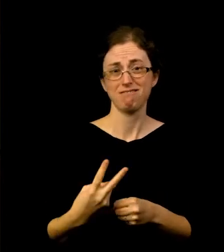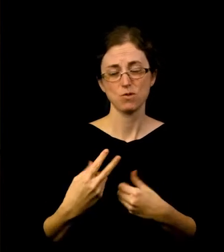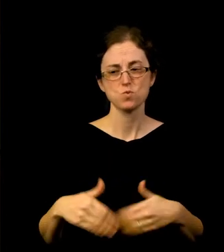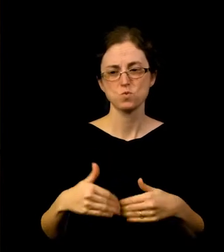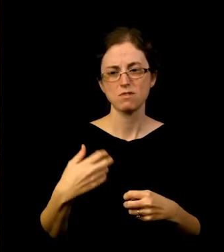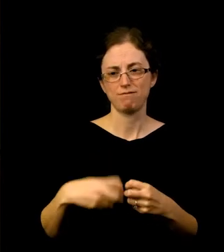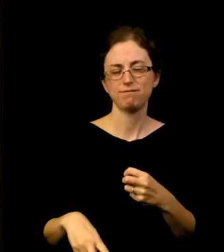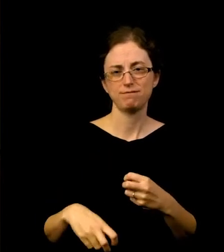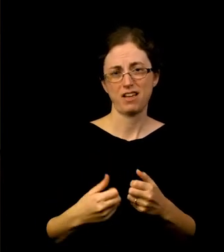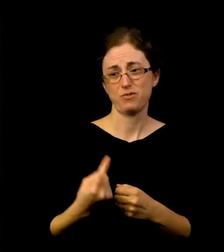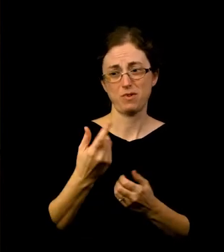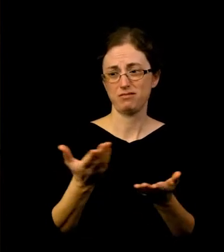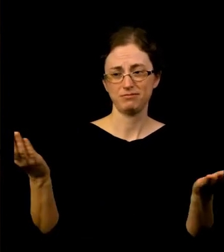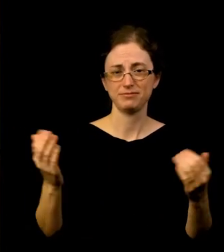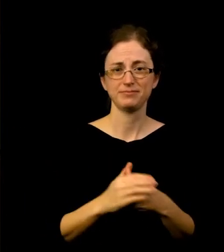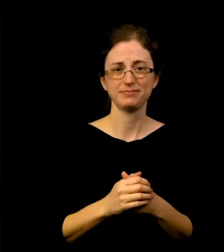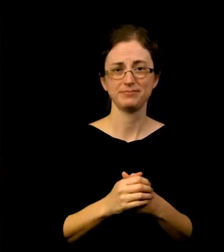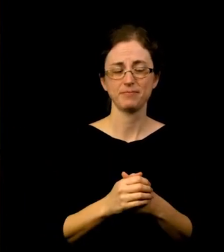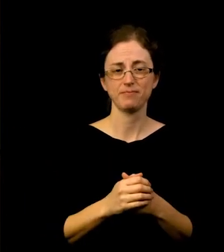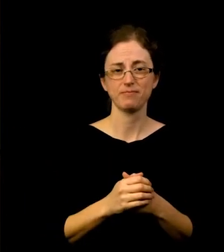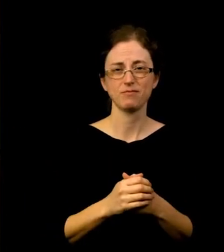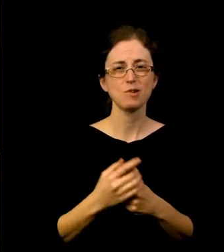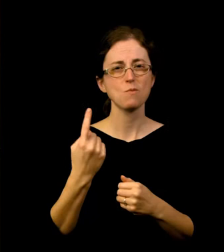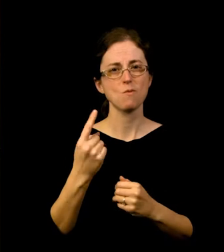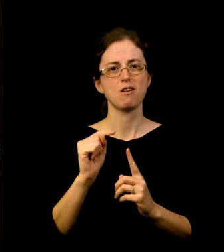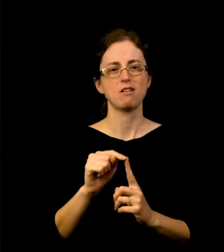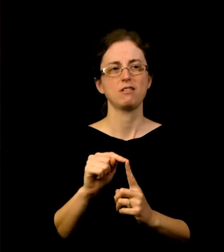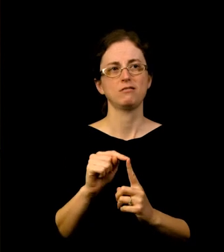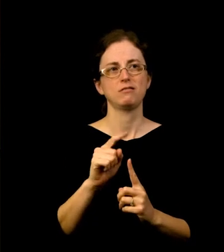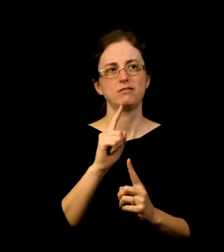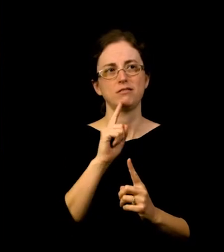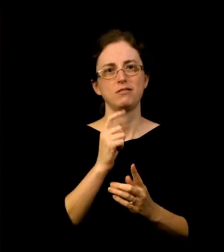And one thing that helps me right now is going to work